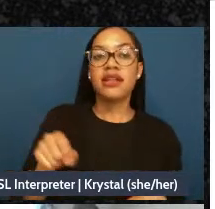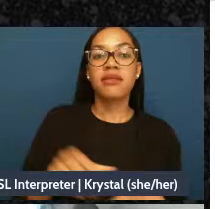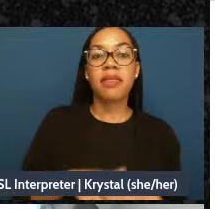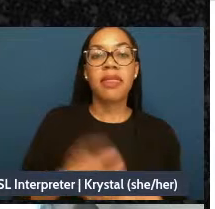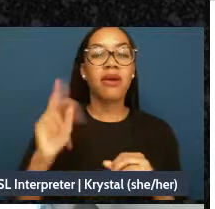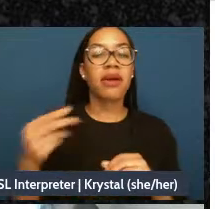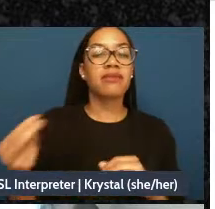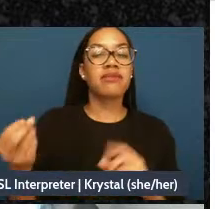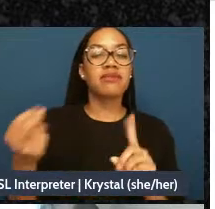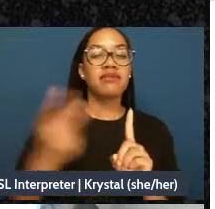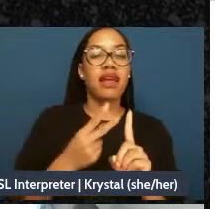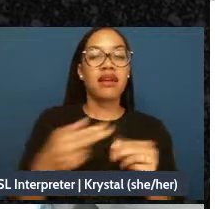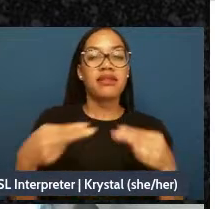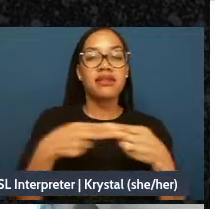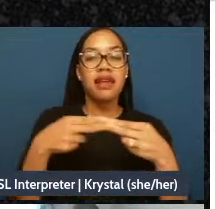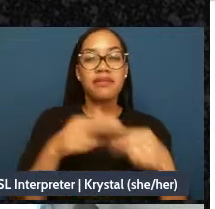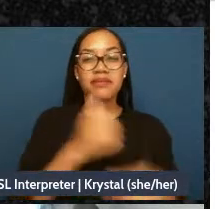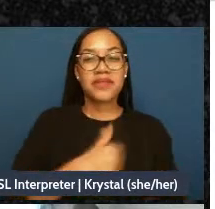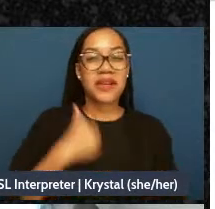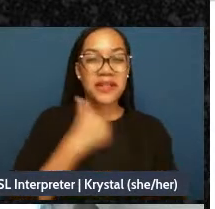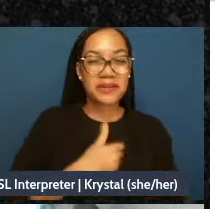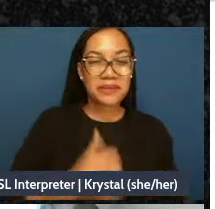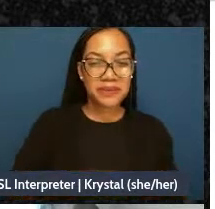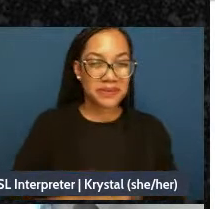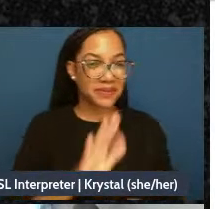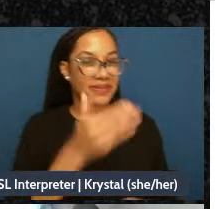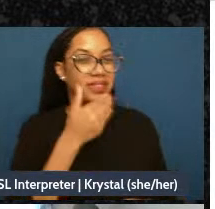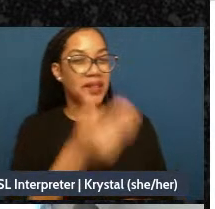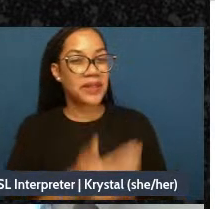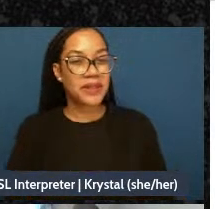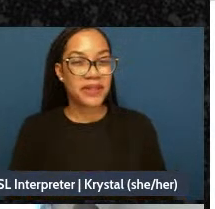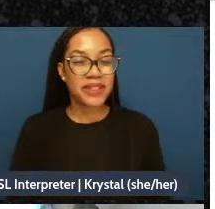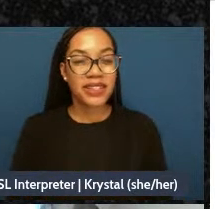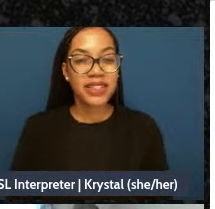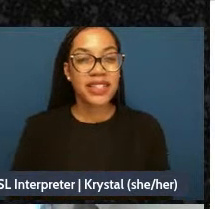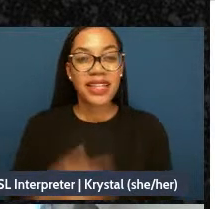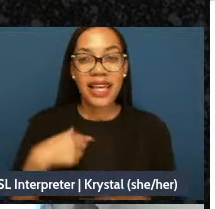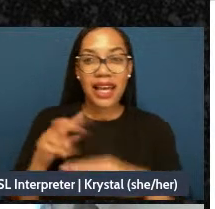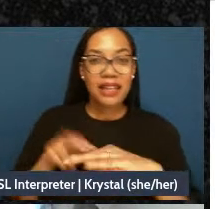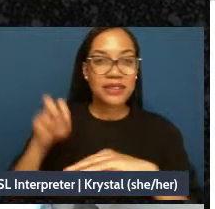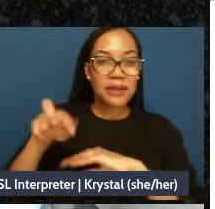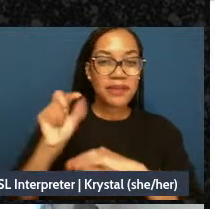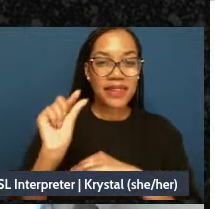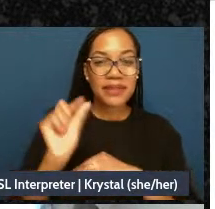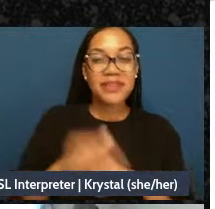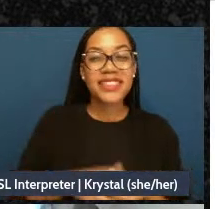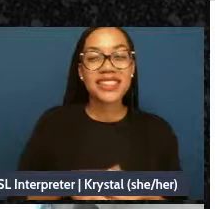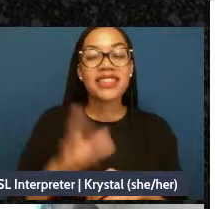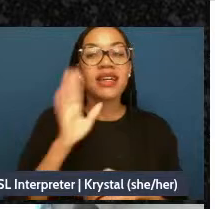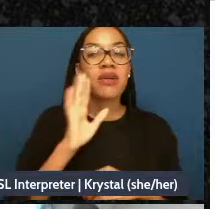other slide. Sorry - thank you - I jumped again a little bit we're gonna play music but you know.